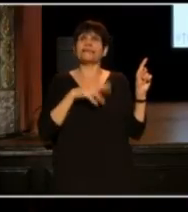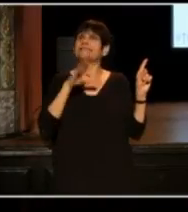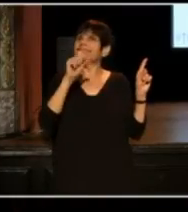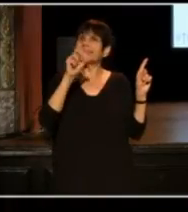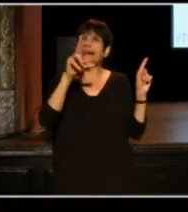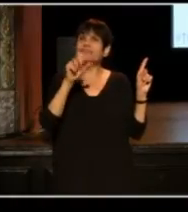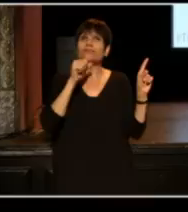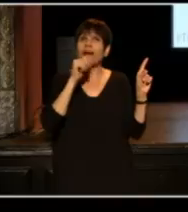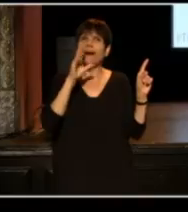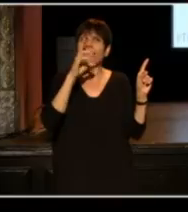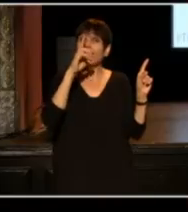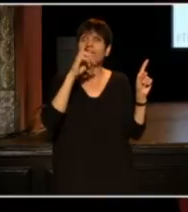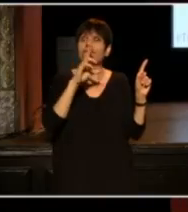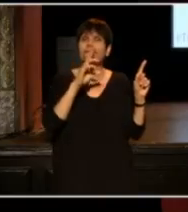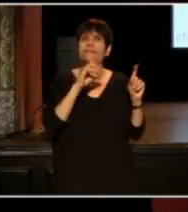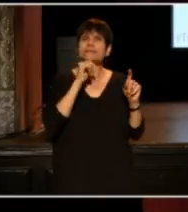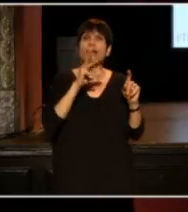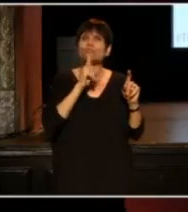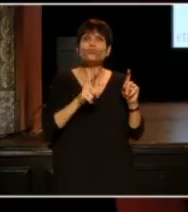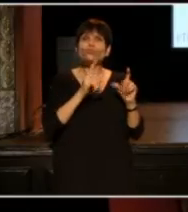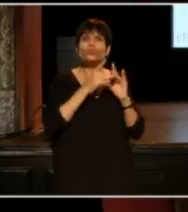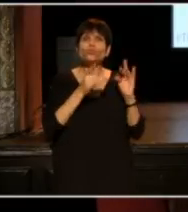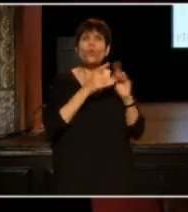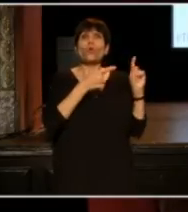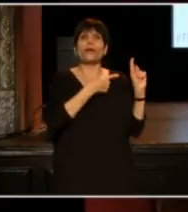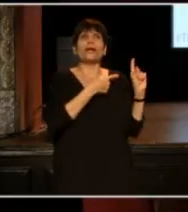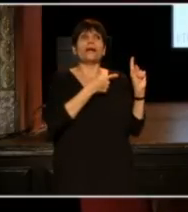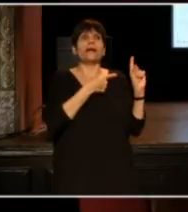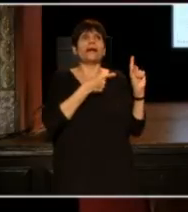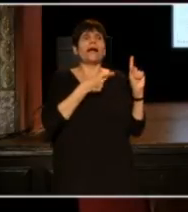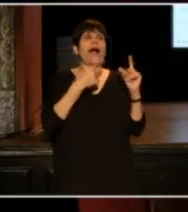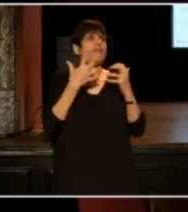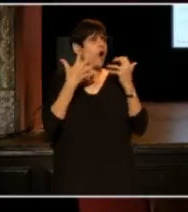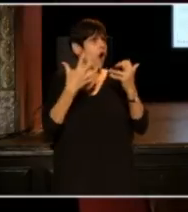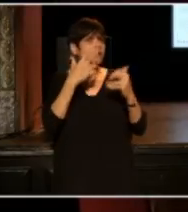But The Onion audience had fun with this and they did a similar Yelp thing.